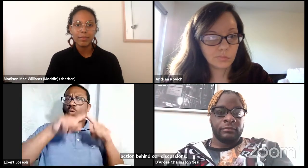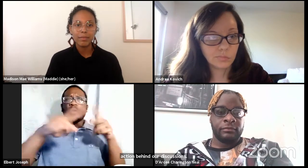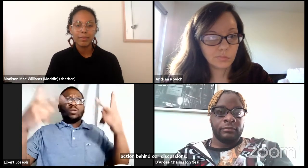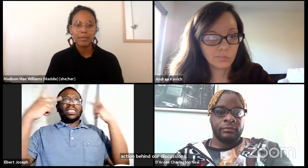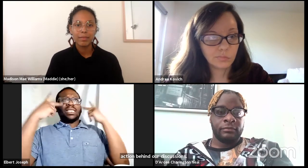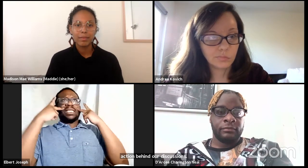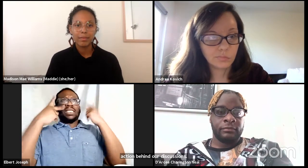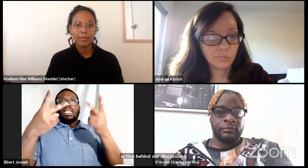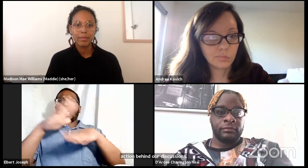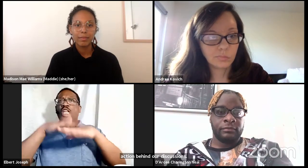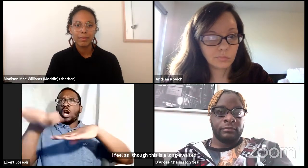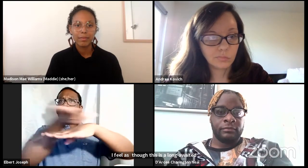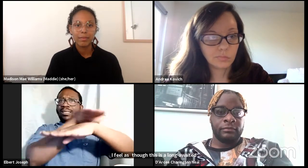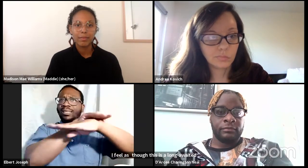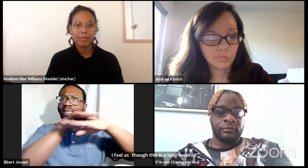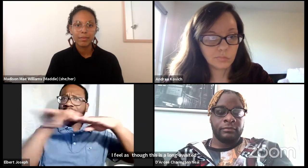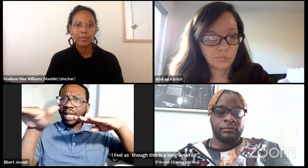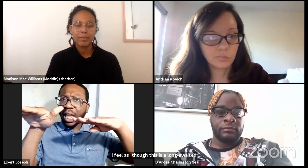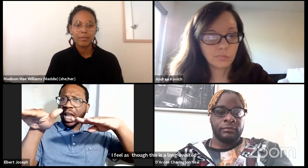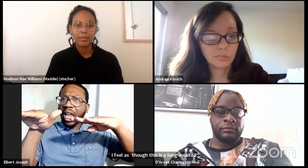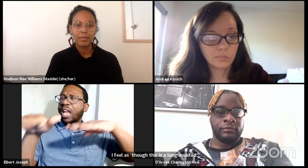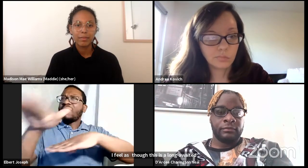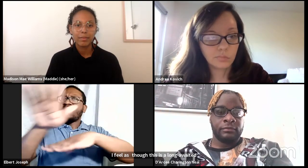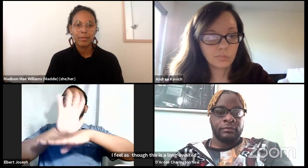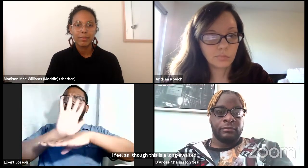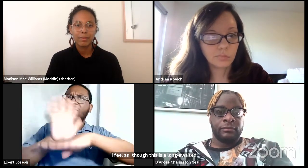for representation to be seen on stage.